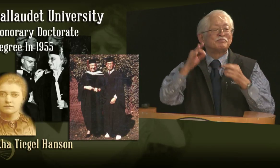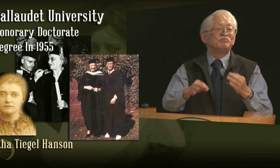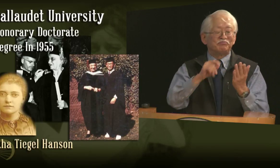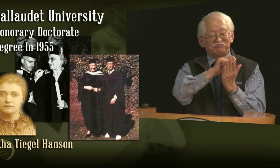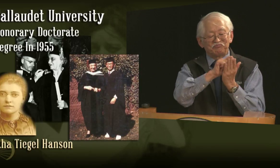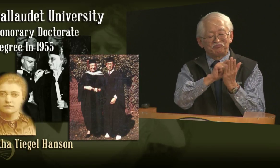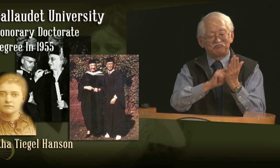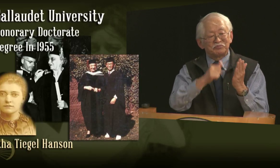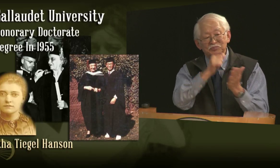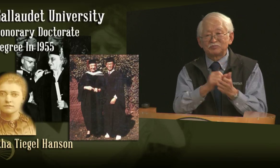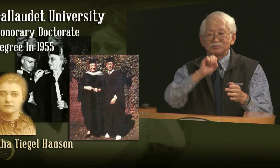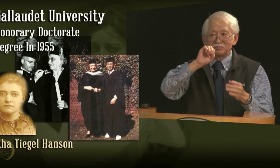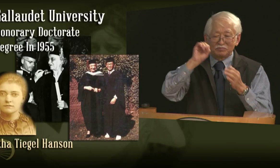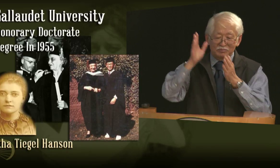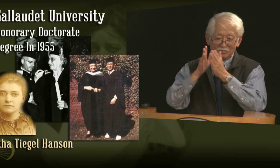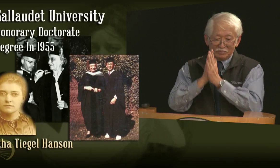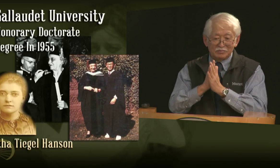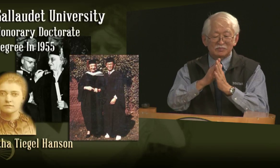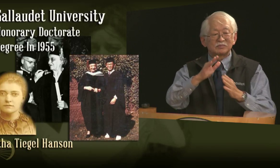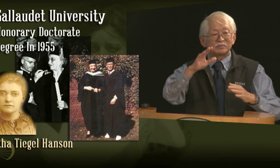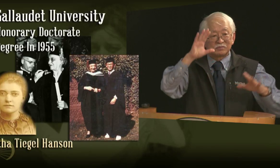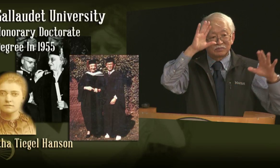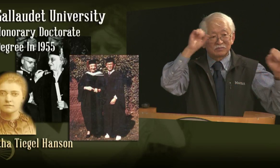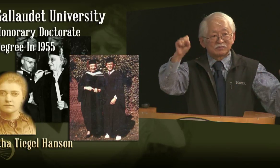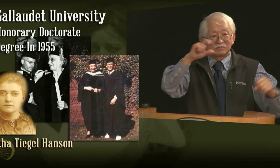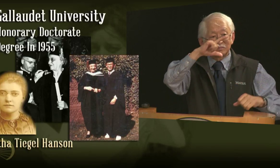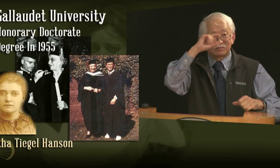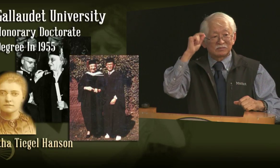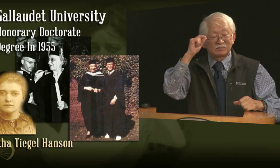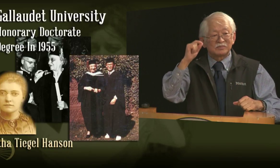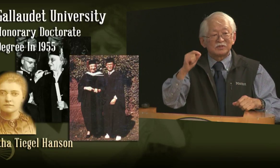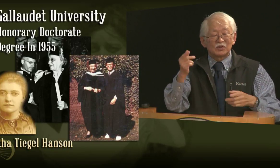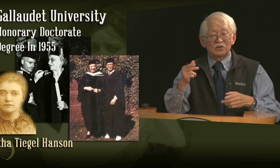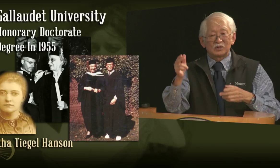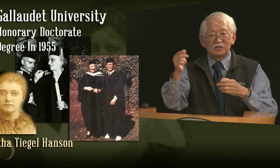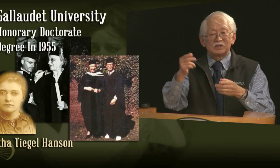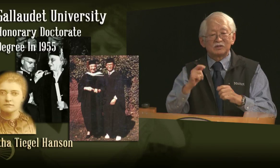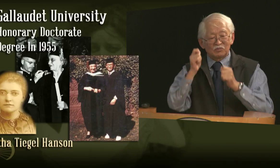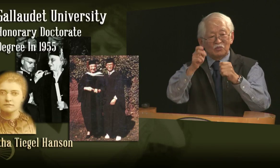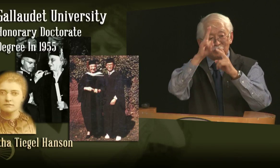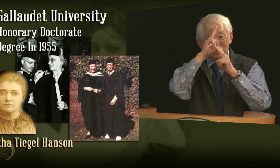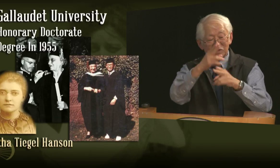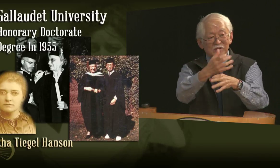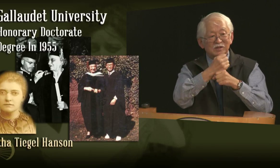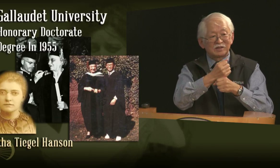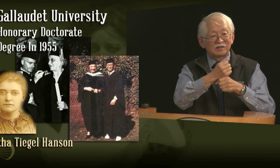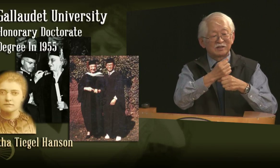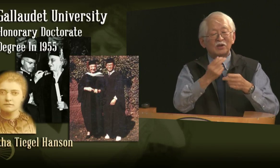interpreting, and, and doing all this for the Deaf community, so I wrote a letter to the president of Gallaudet, and said,